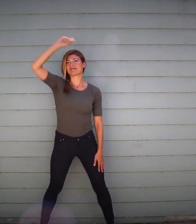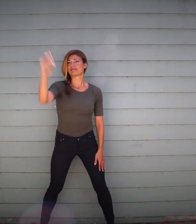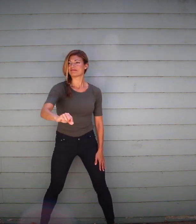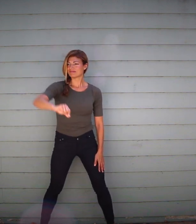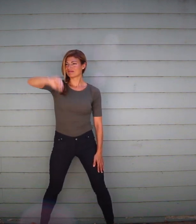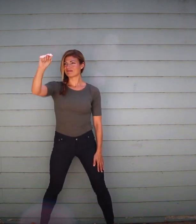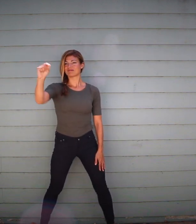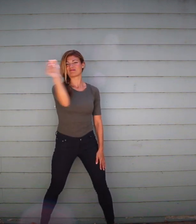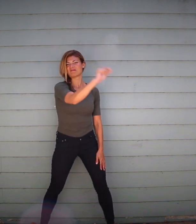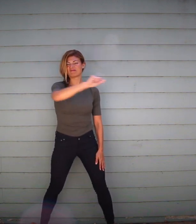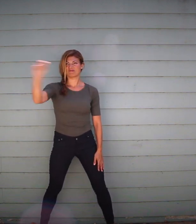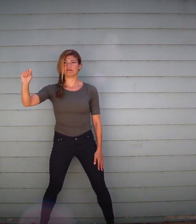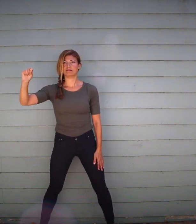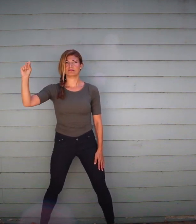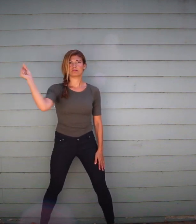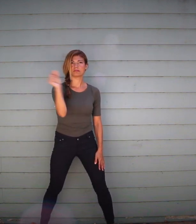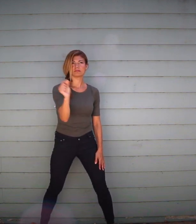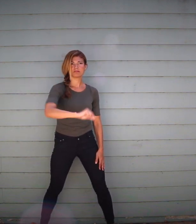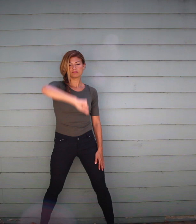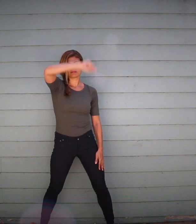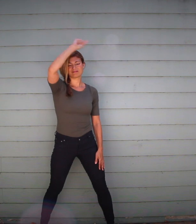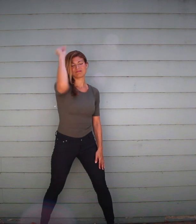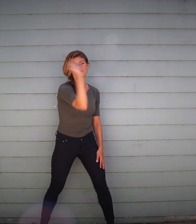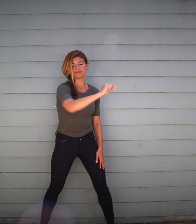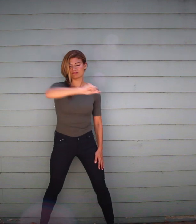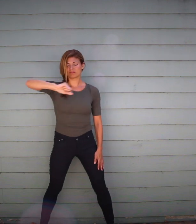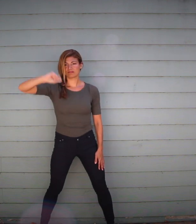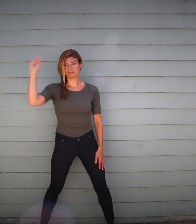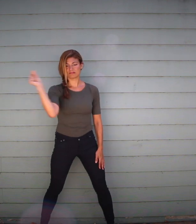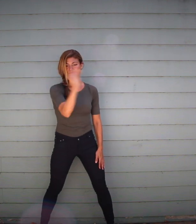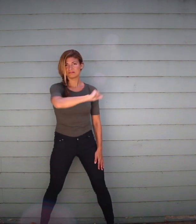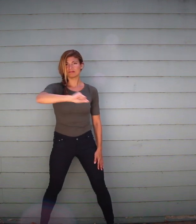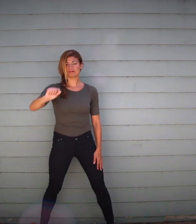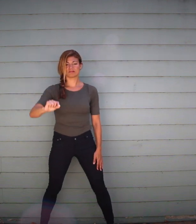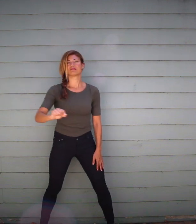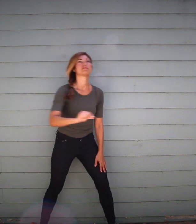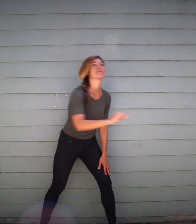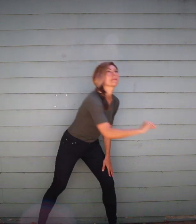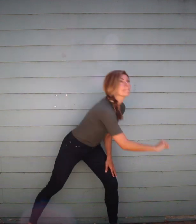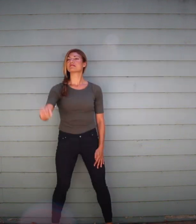let's draw rigid jagged lines with a look of misery and sadness on our face.